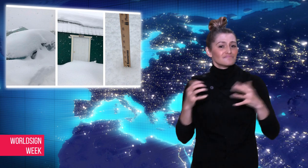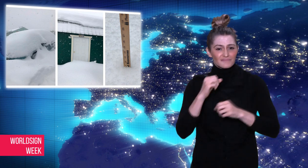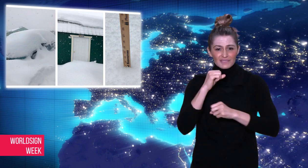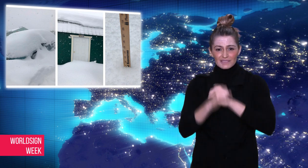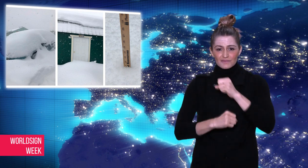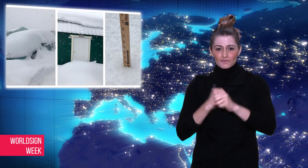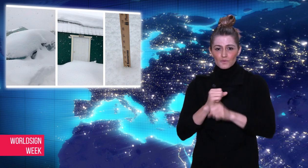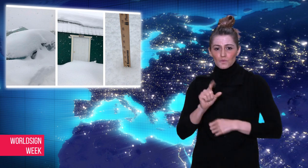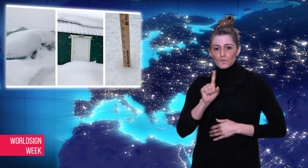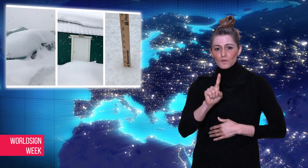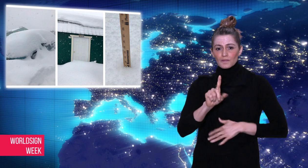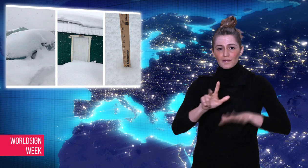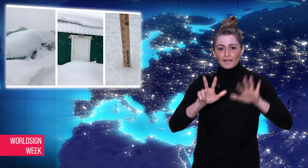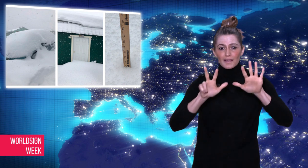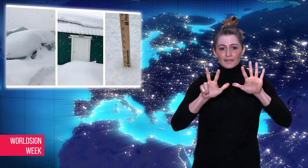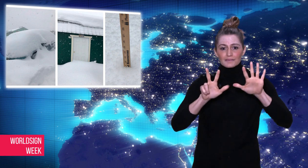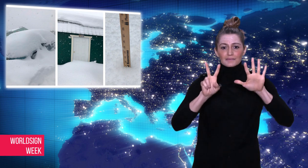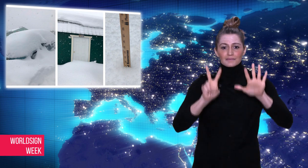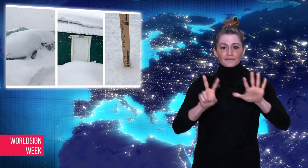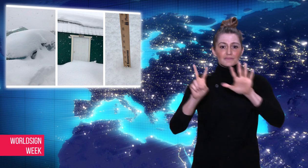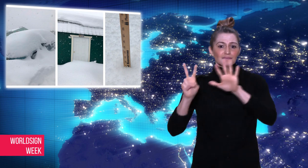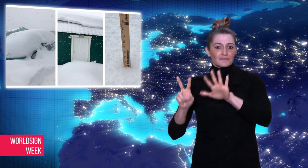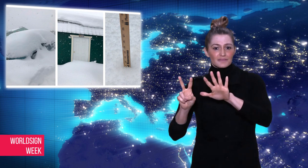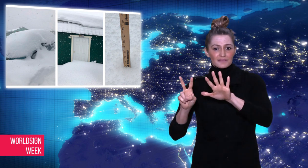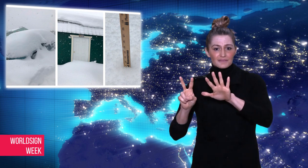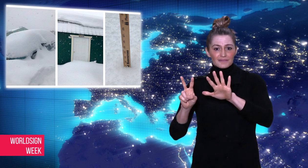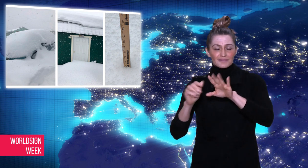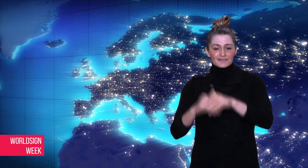snowed was in 1877.